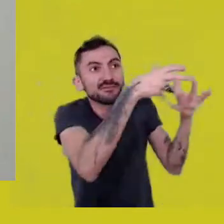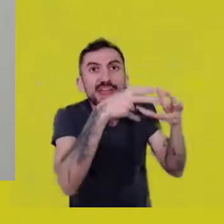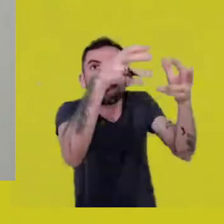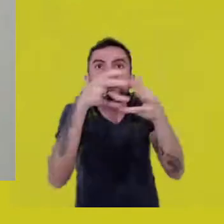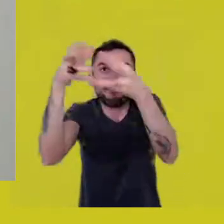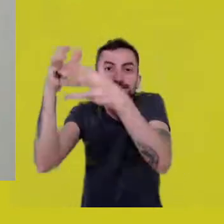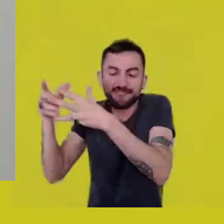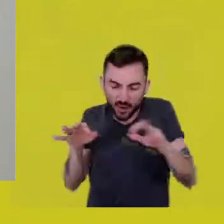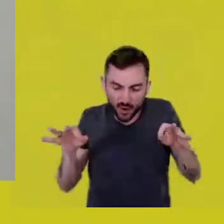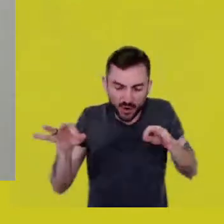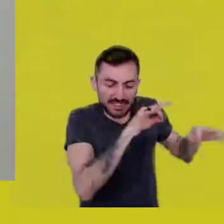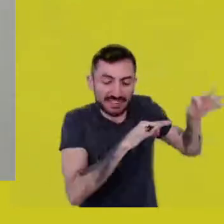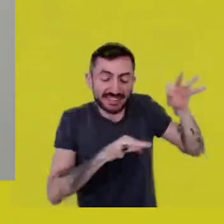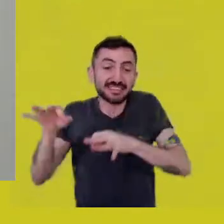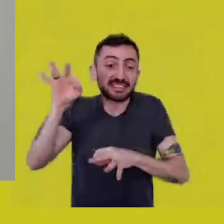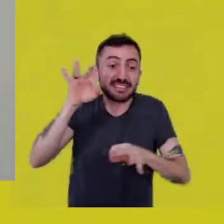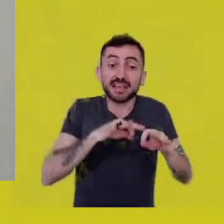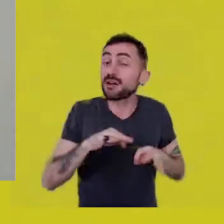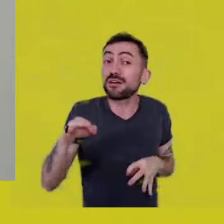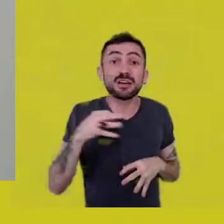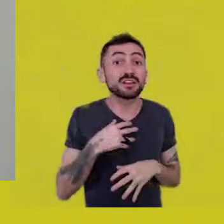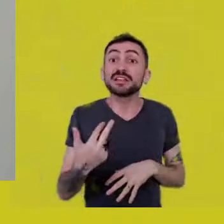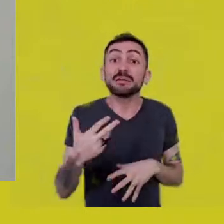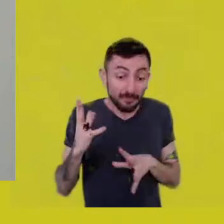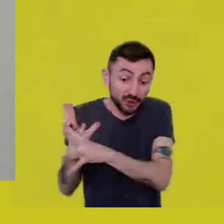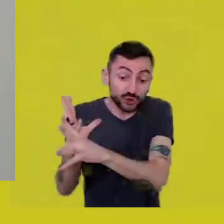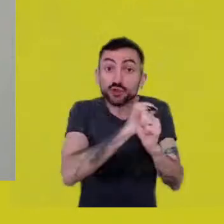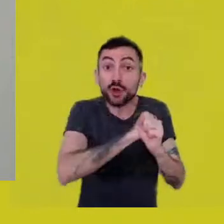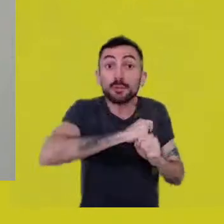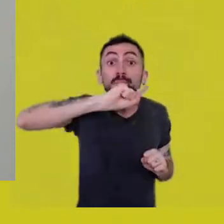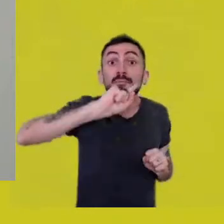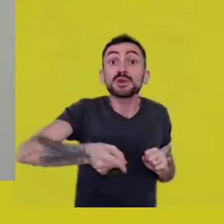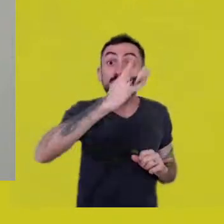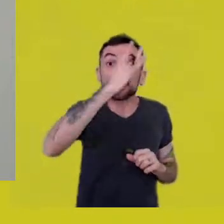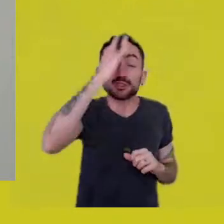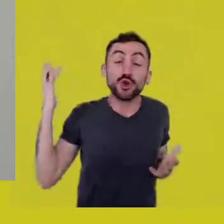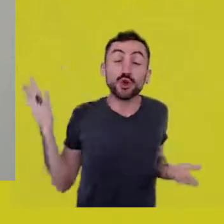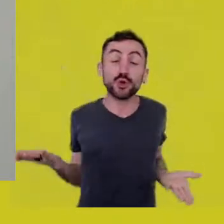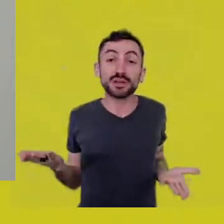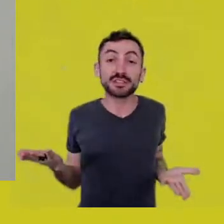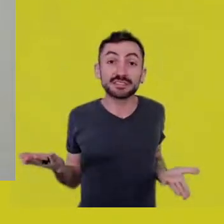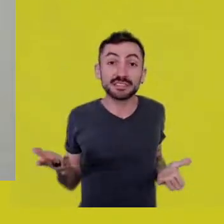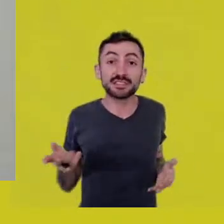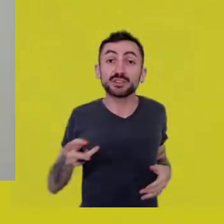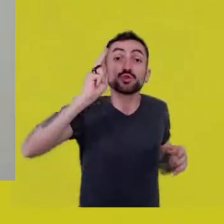amounted to about 2,000 people. 1,000 people, 2,000 people.